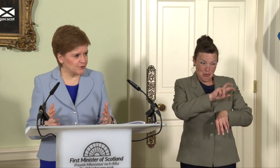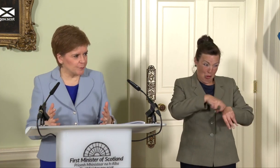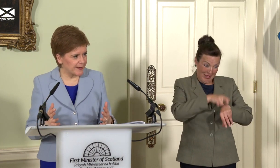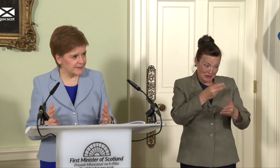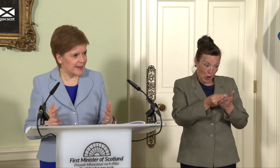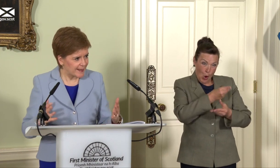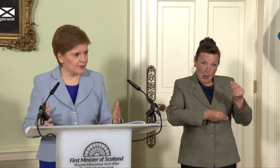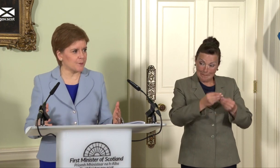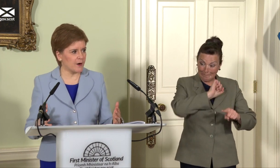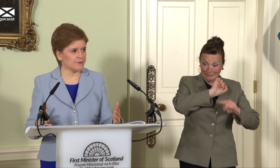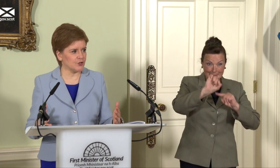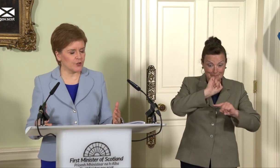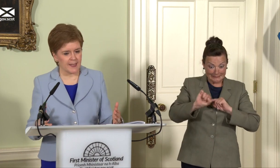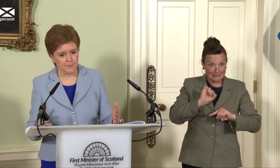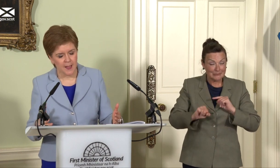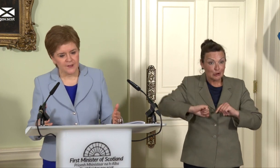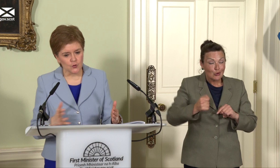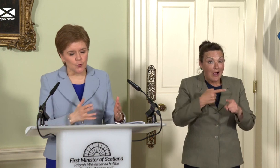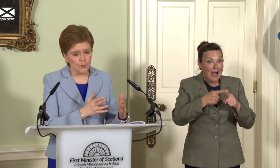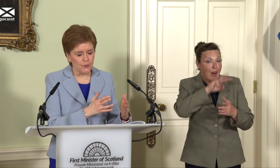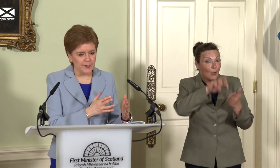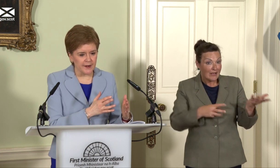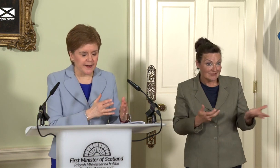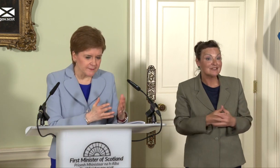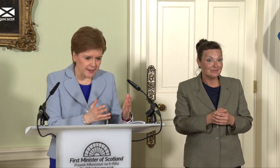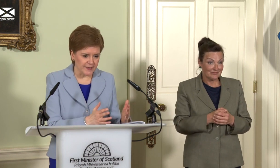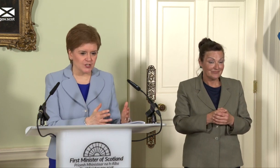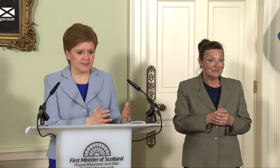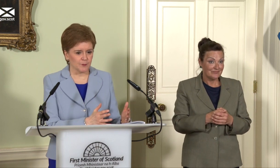doing better than any other part of the UK, so there are… and actually some of